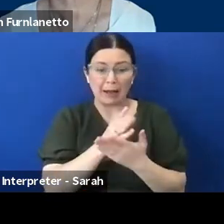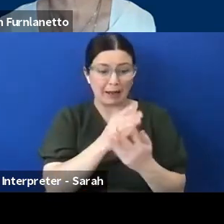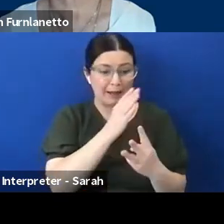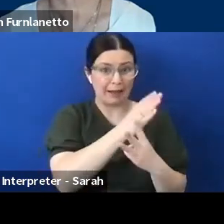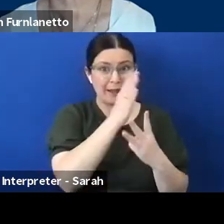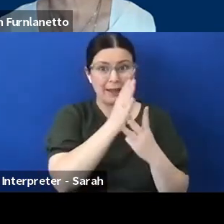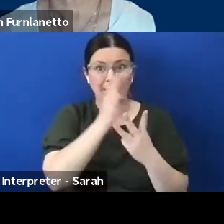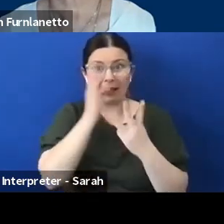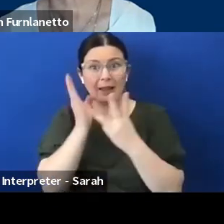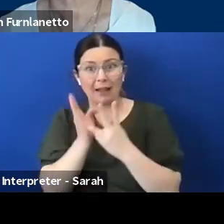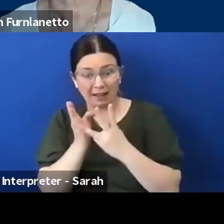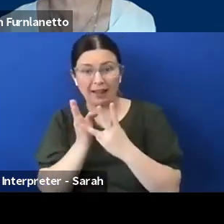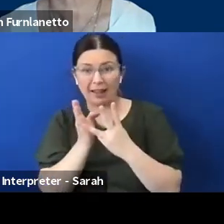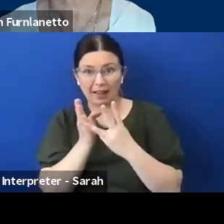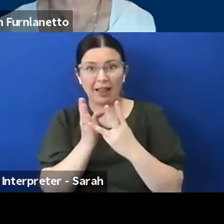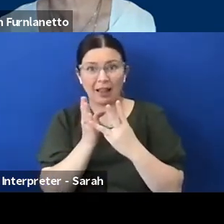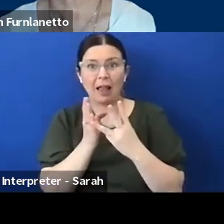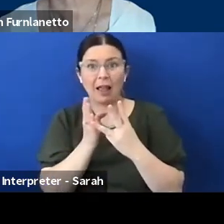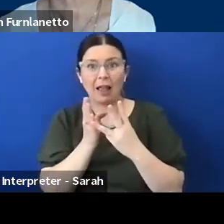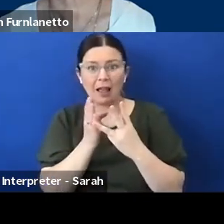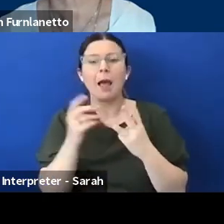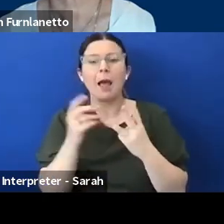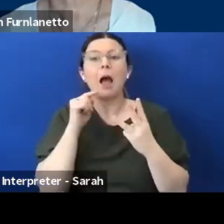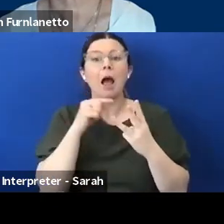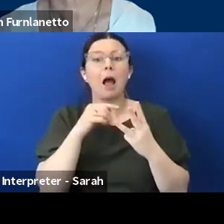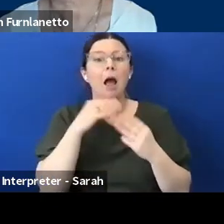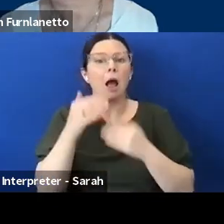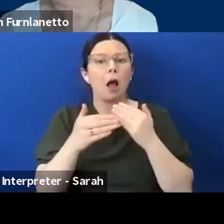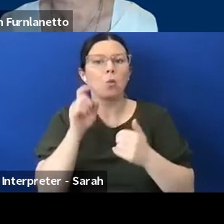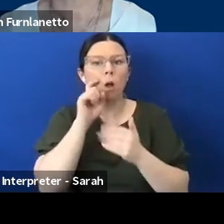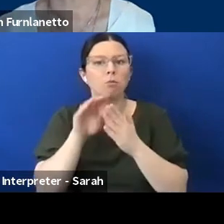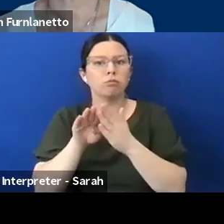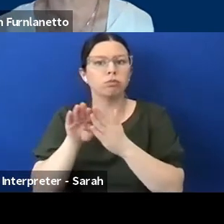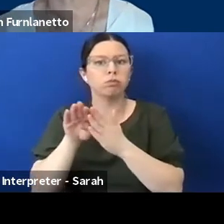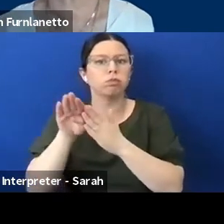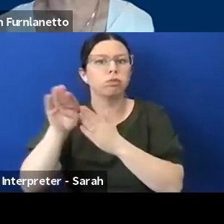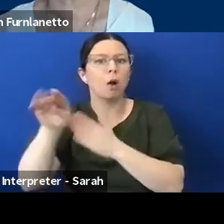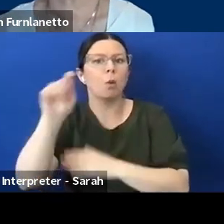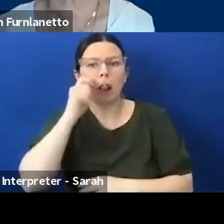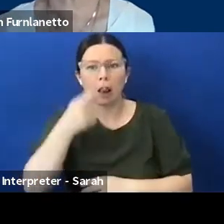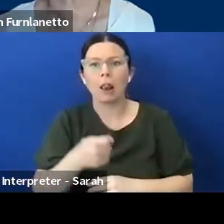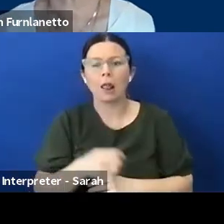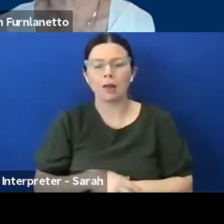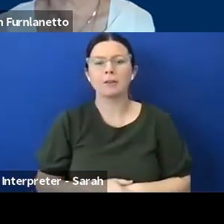would begin to move the dial really quite significantly. As far as building prior